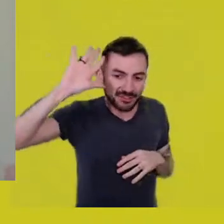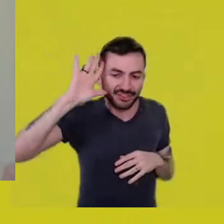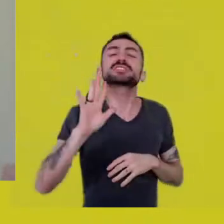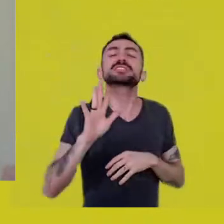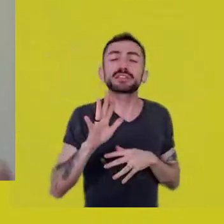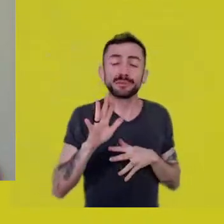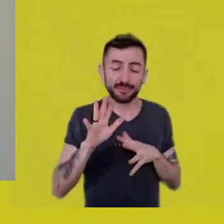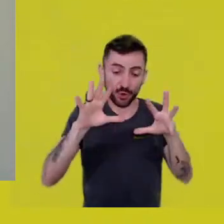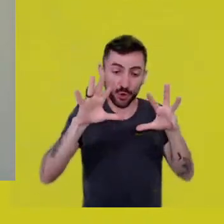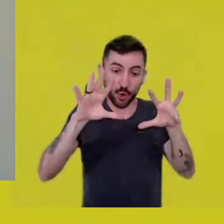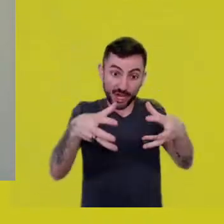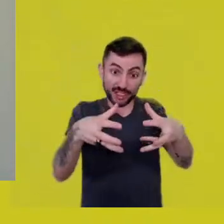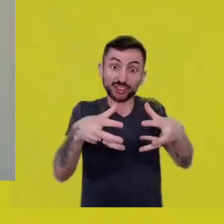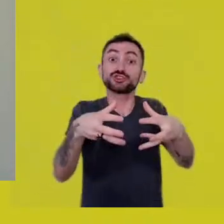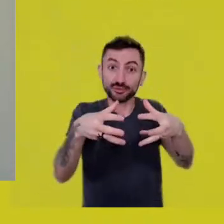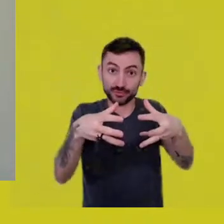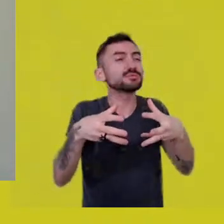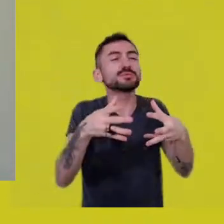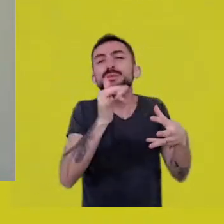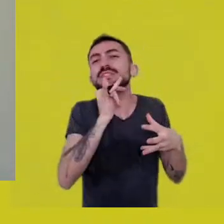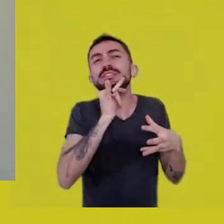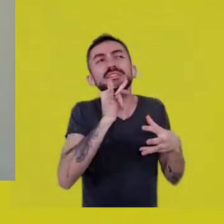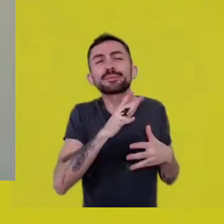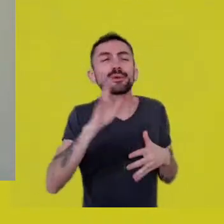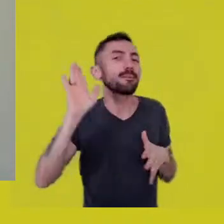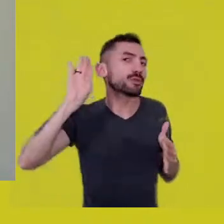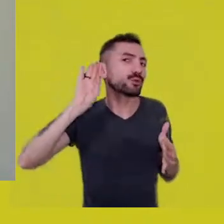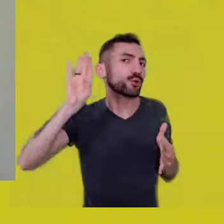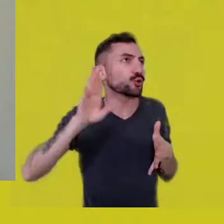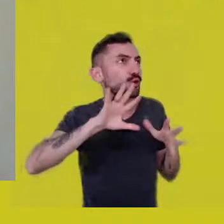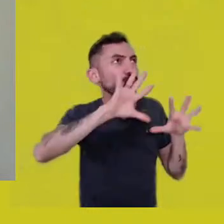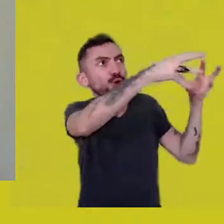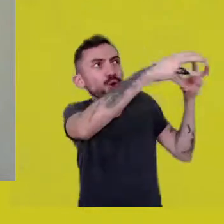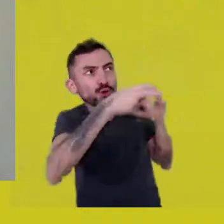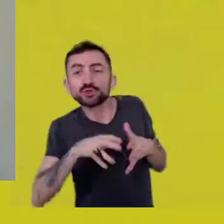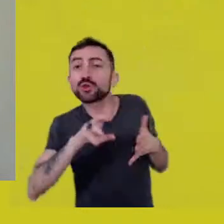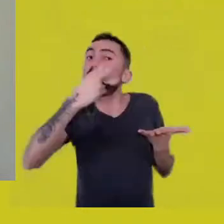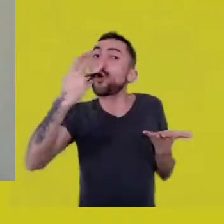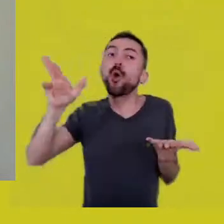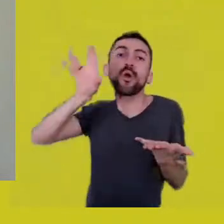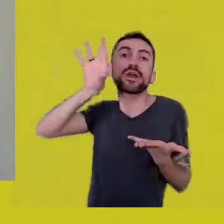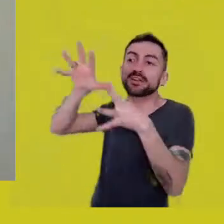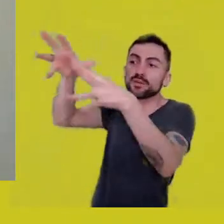who comes from somewhere, like Mato Grosso, to Rio, with 80 to 100 people.